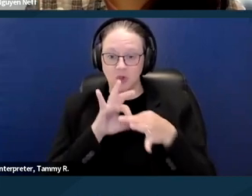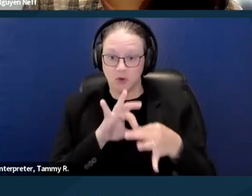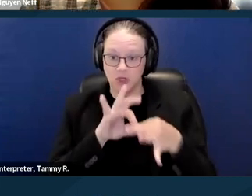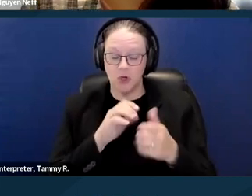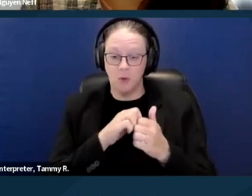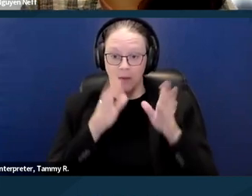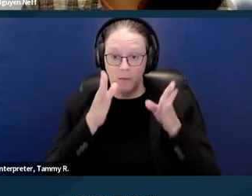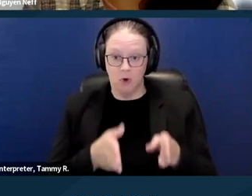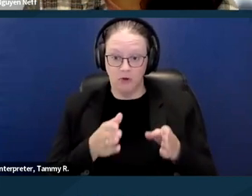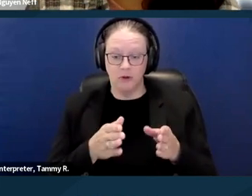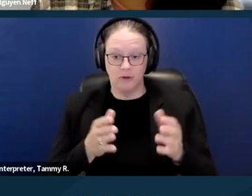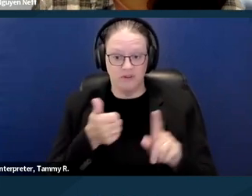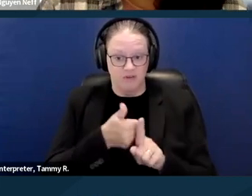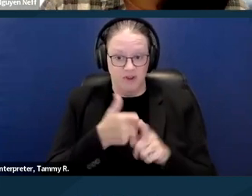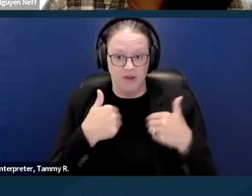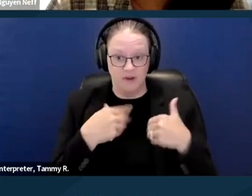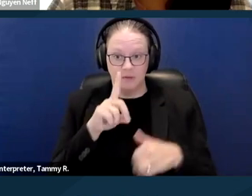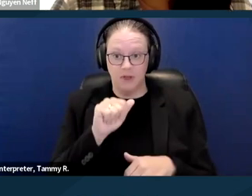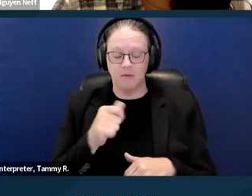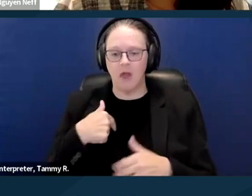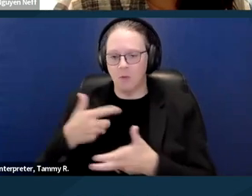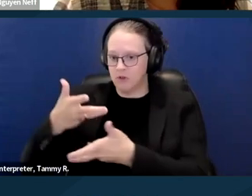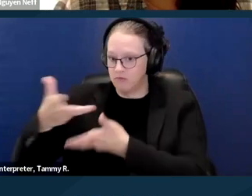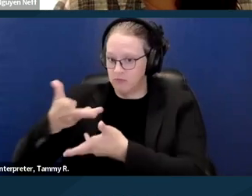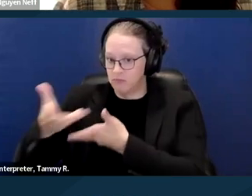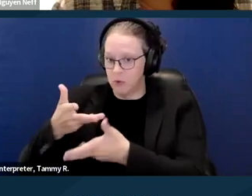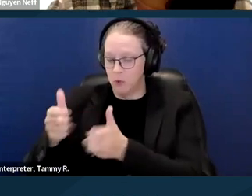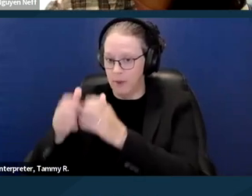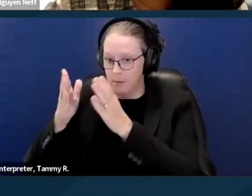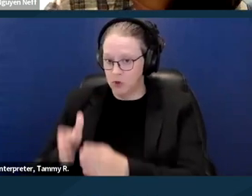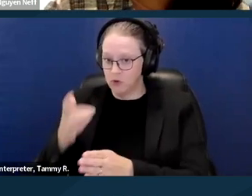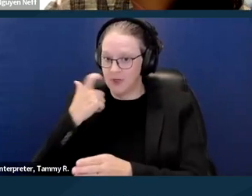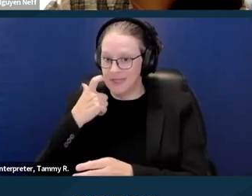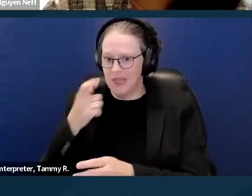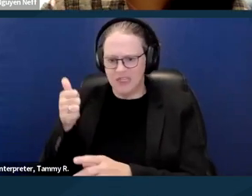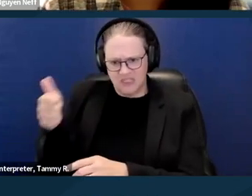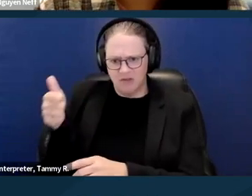I recently was interacting with someone who they themselves didn't have a disability,